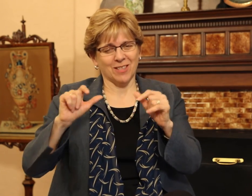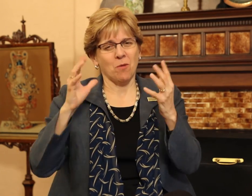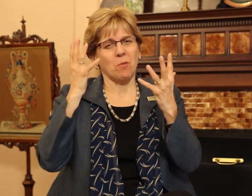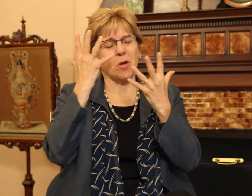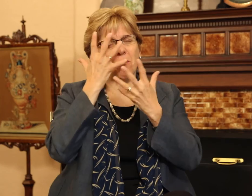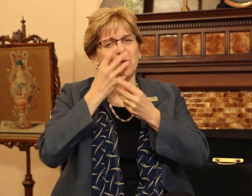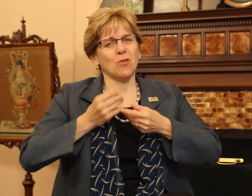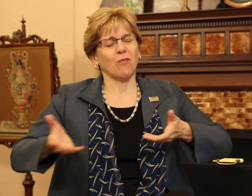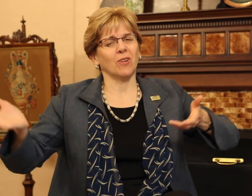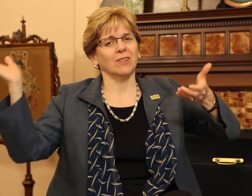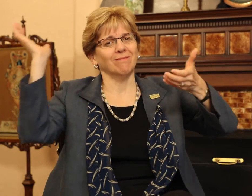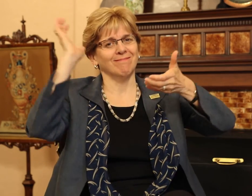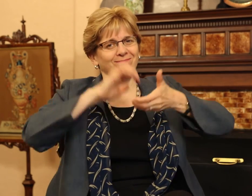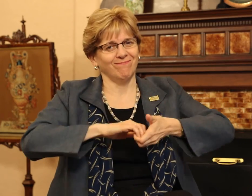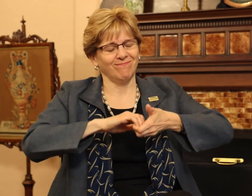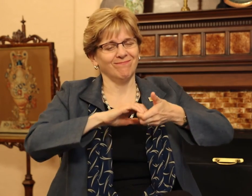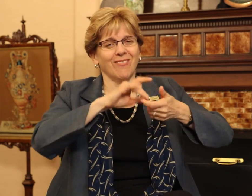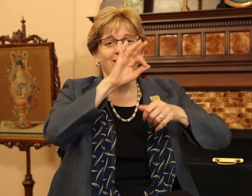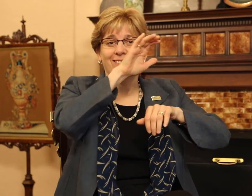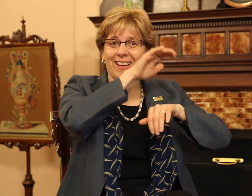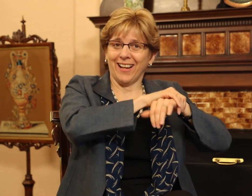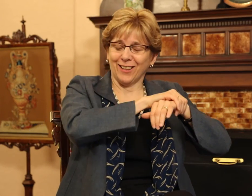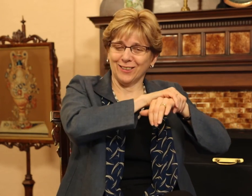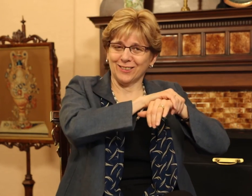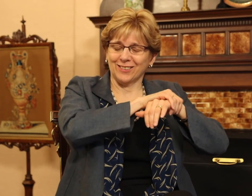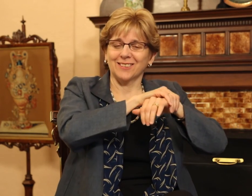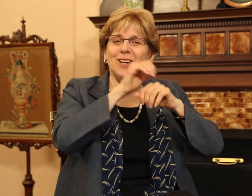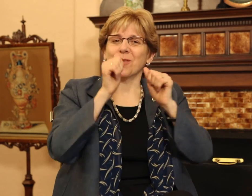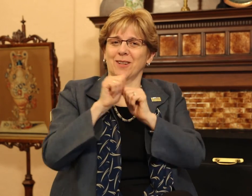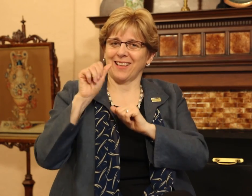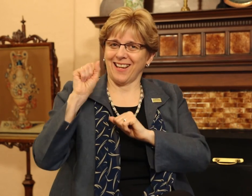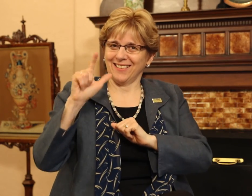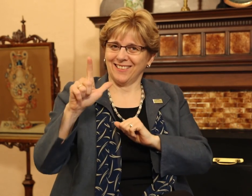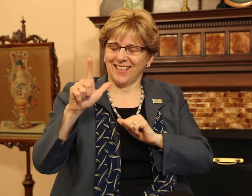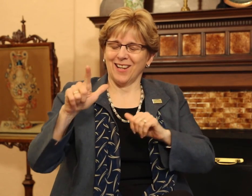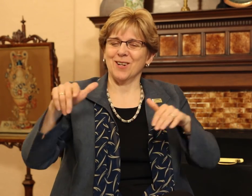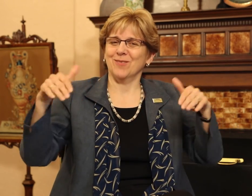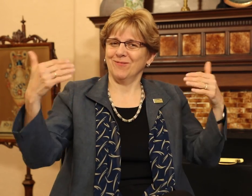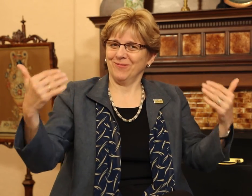The English language collaborates beautifully with ASL.